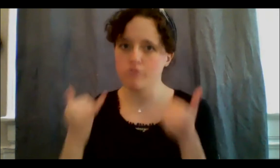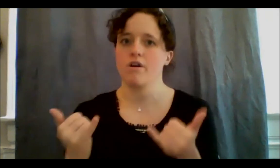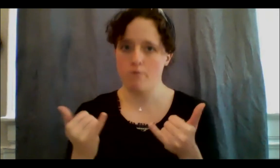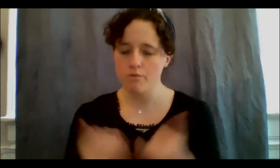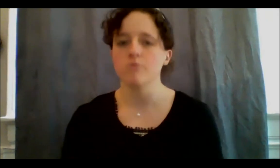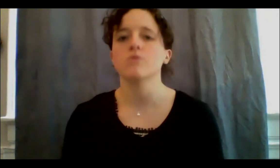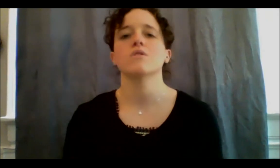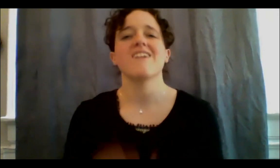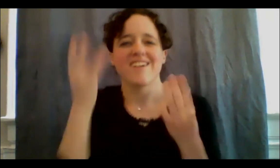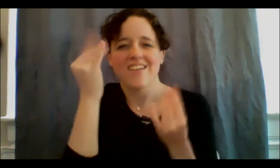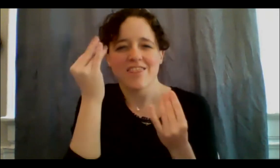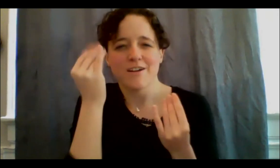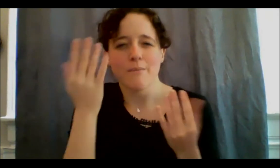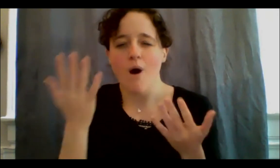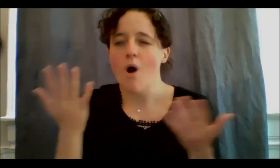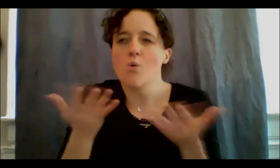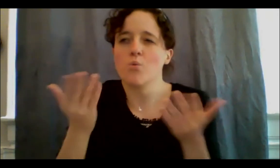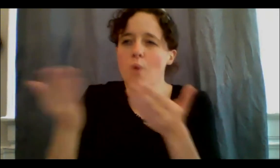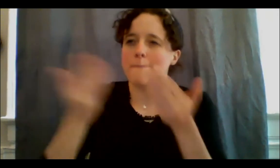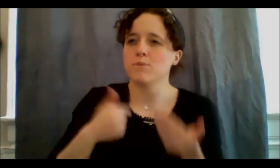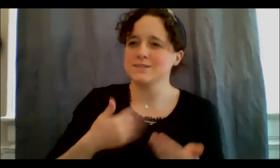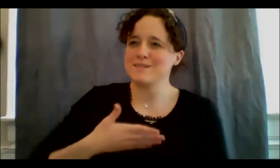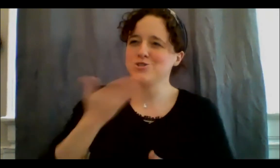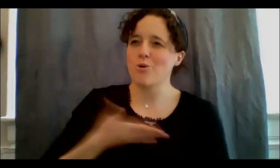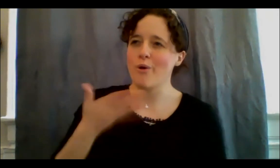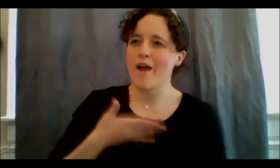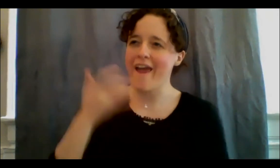and looking at them each day and saying, that's it, this is the thing that